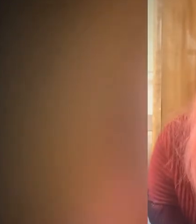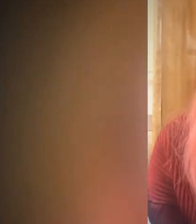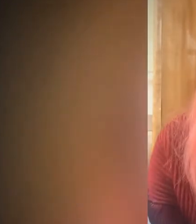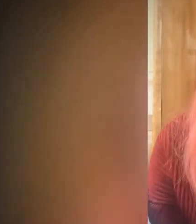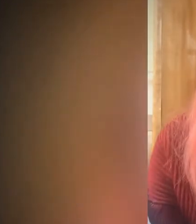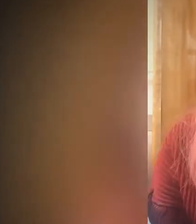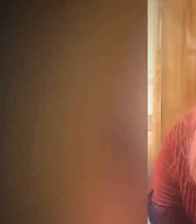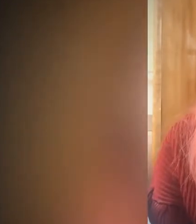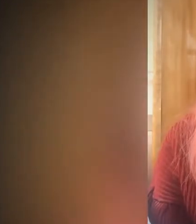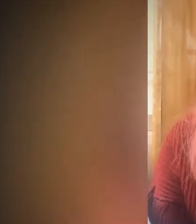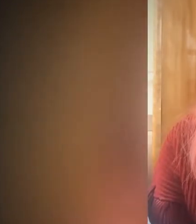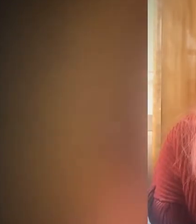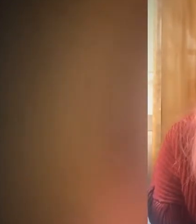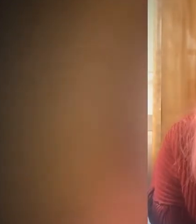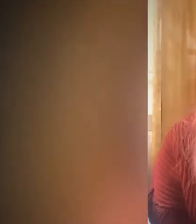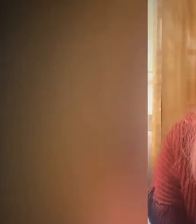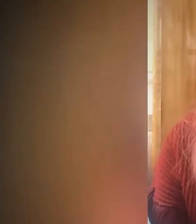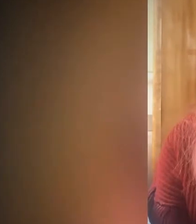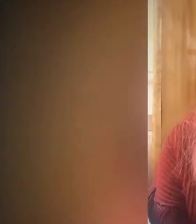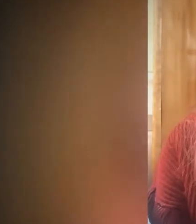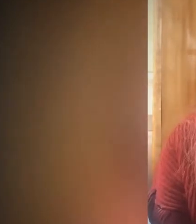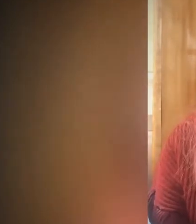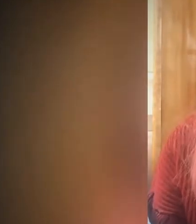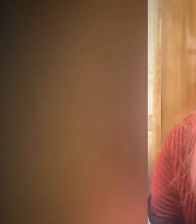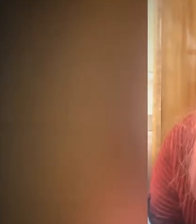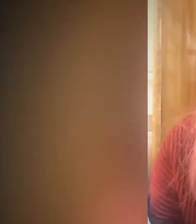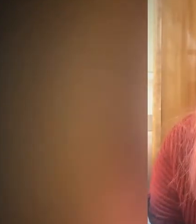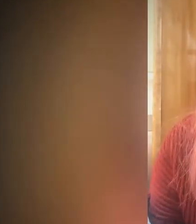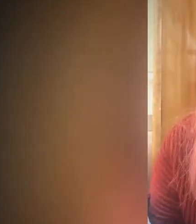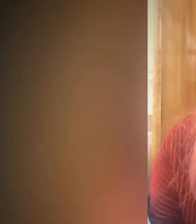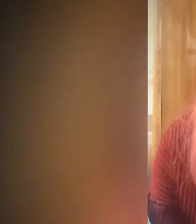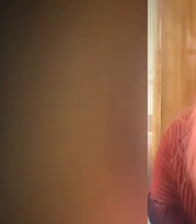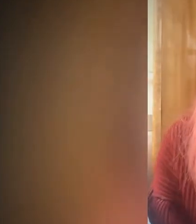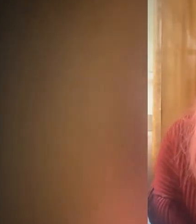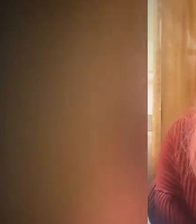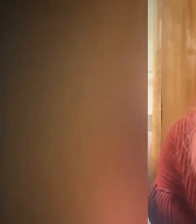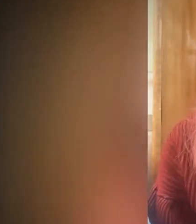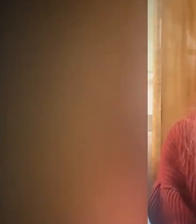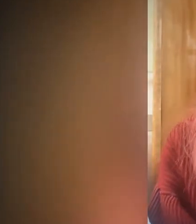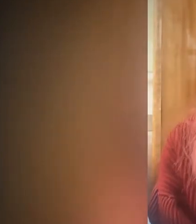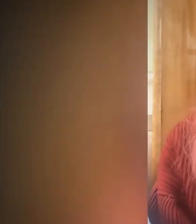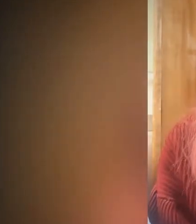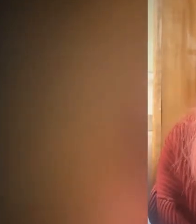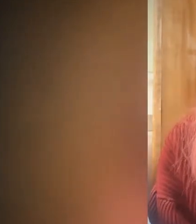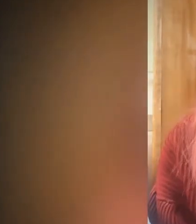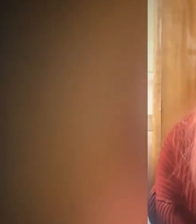that we are the groundbreakers, the ones that break the mold. We are young, in our teens.